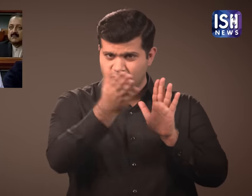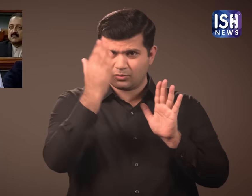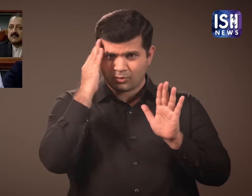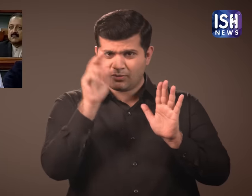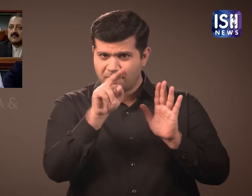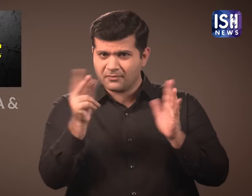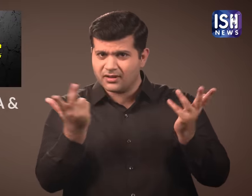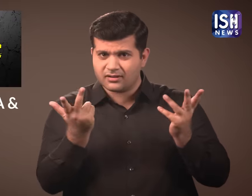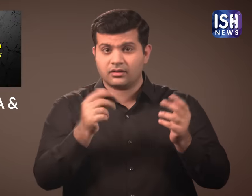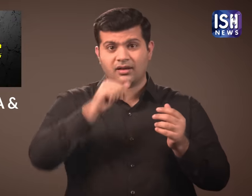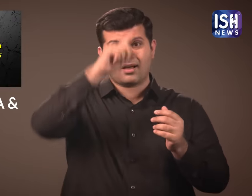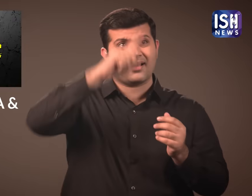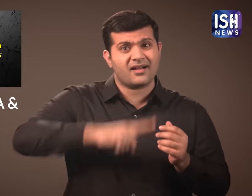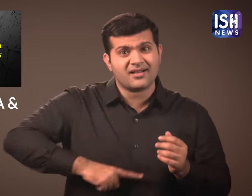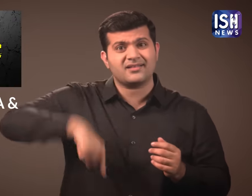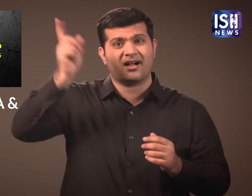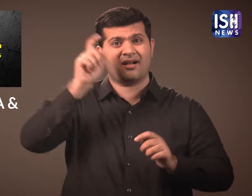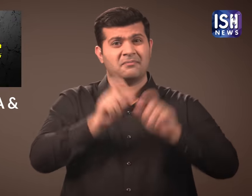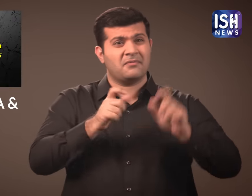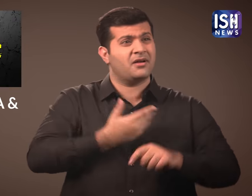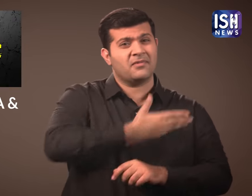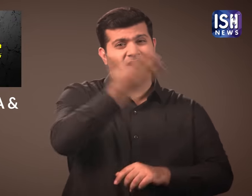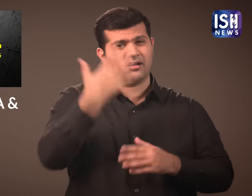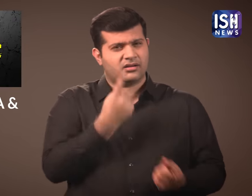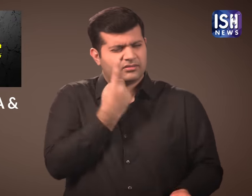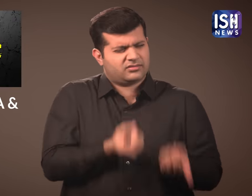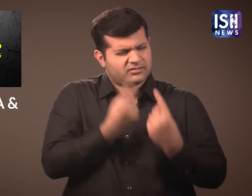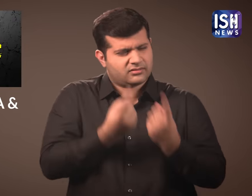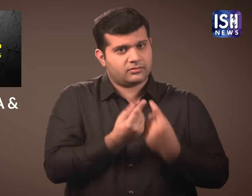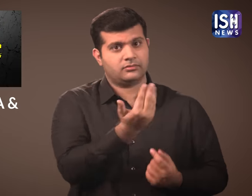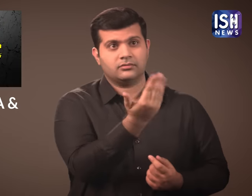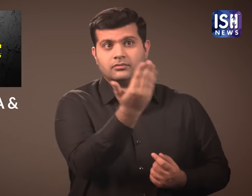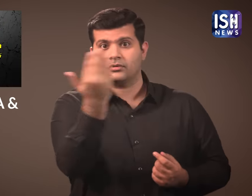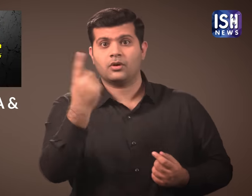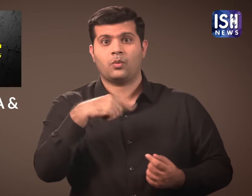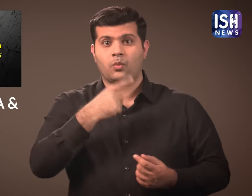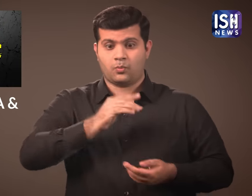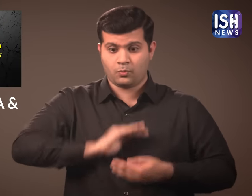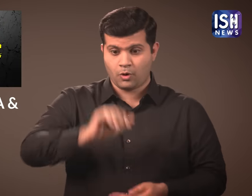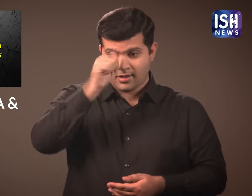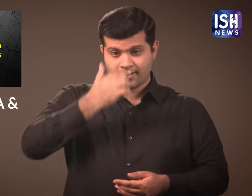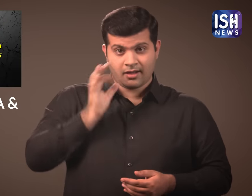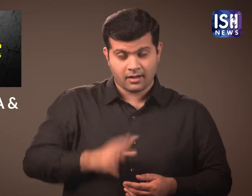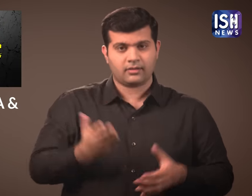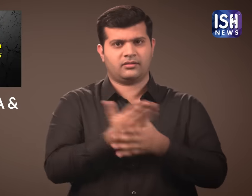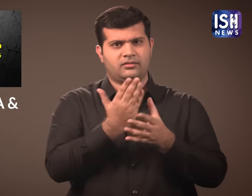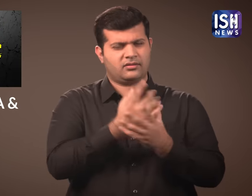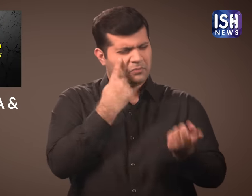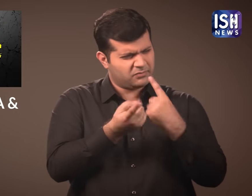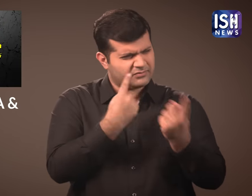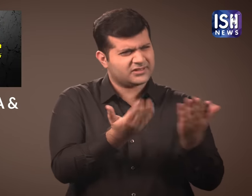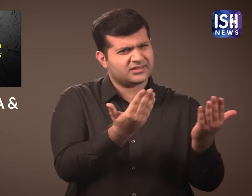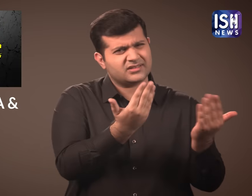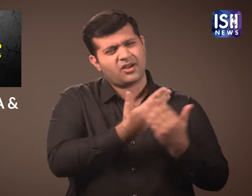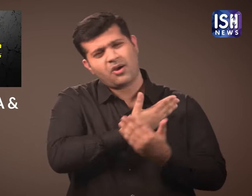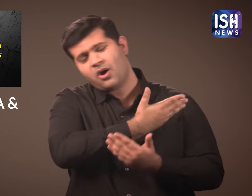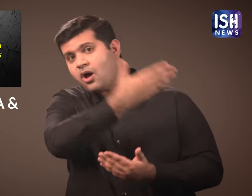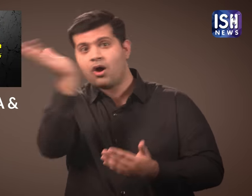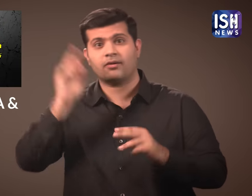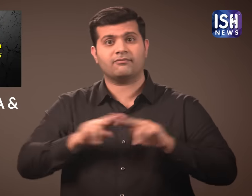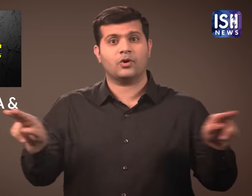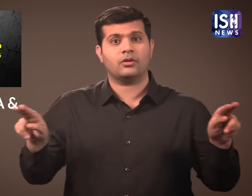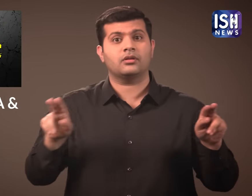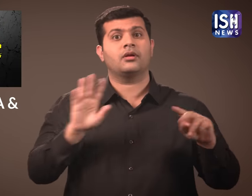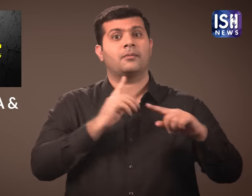This means that, people all over India will have to prove their citizenship by showing various documents.